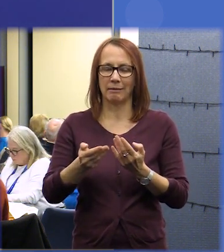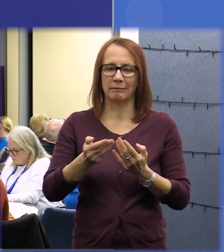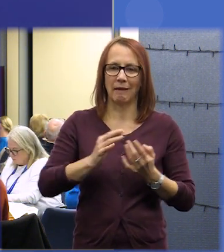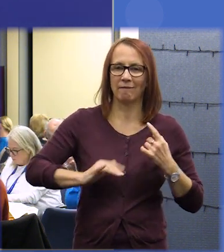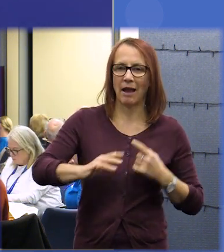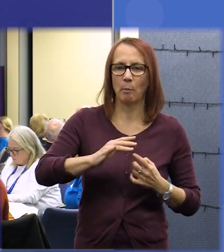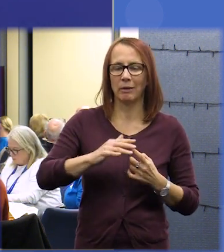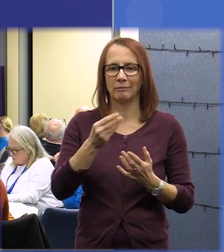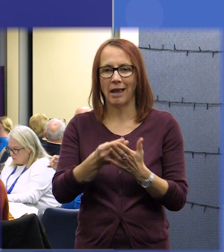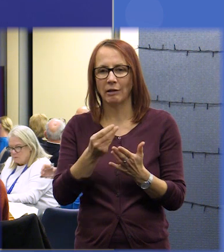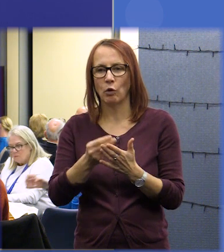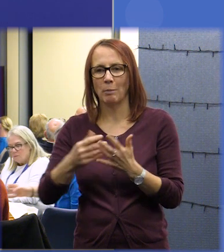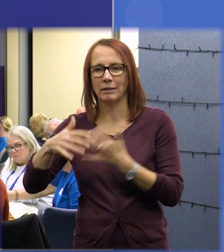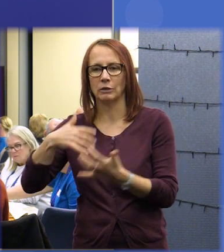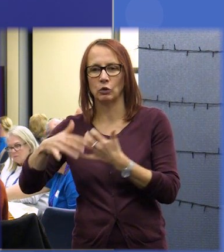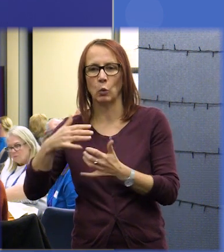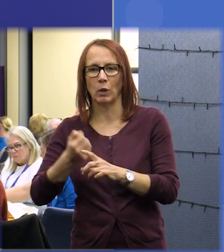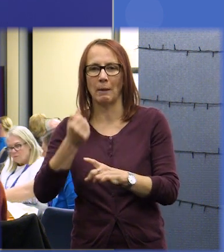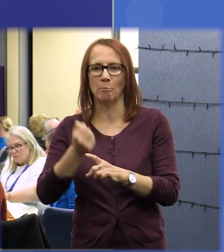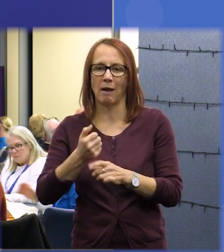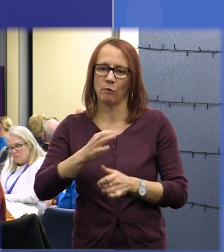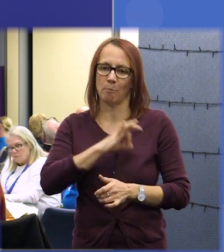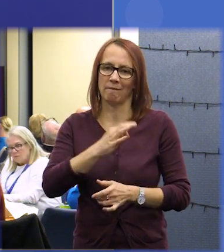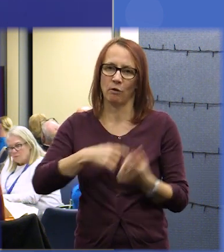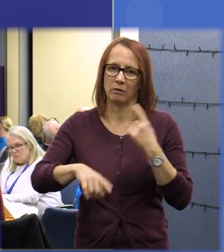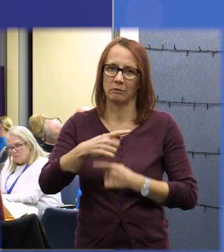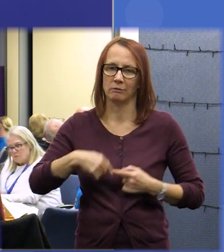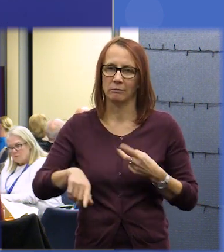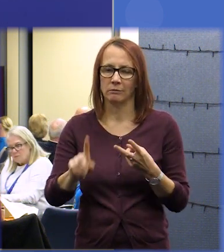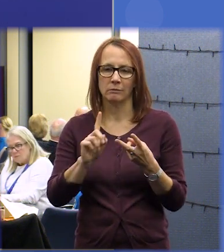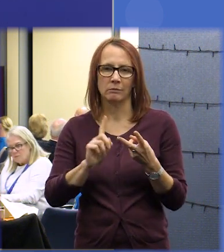economic and social impact for the good of the country and its citizens our